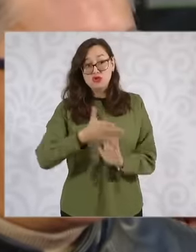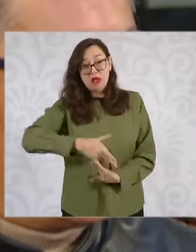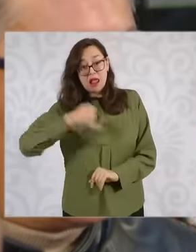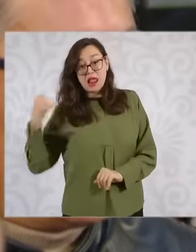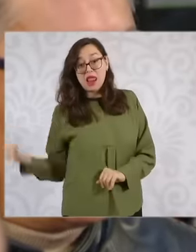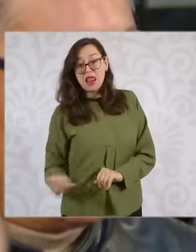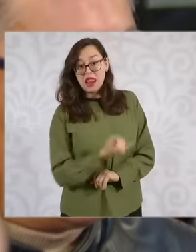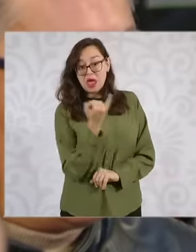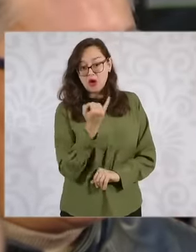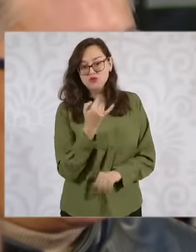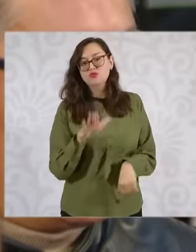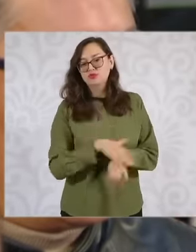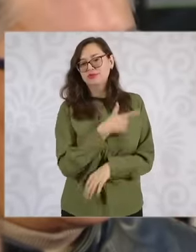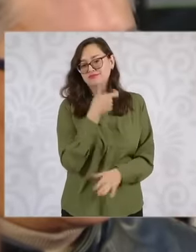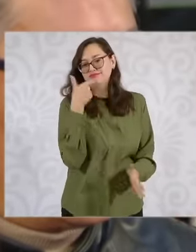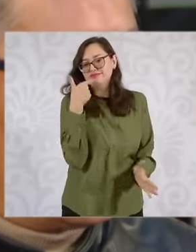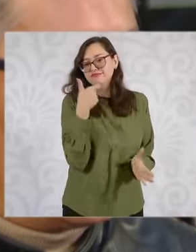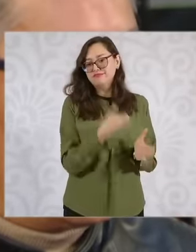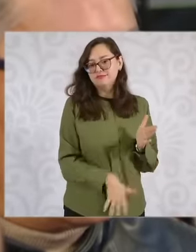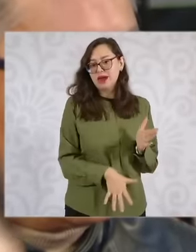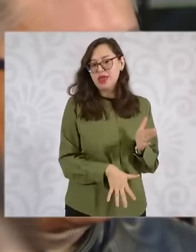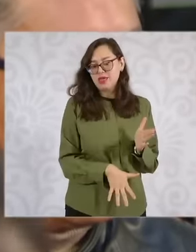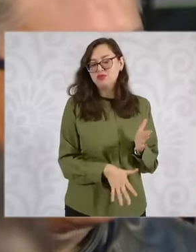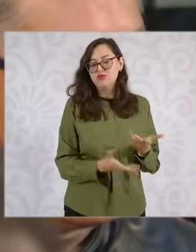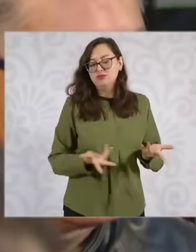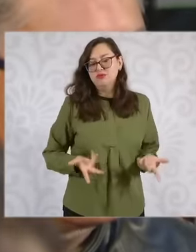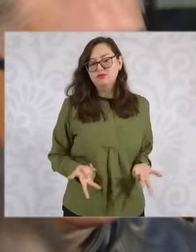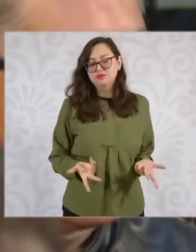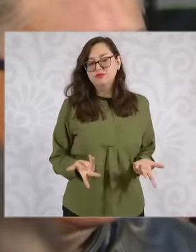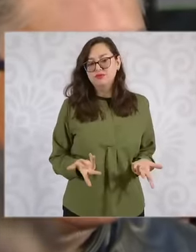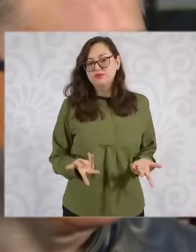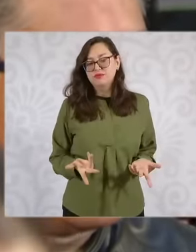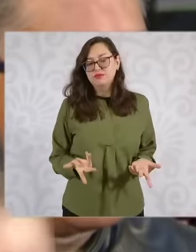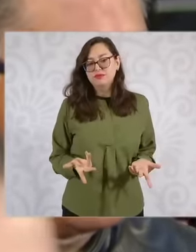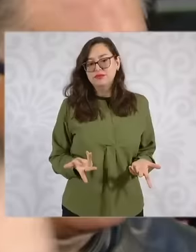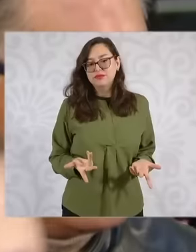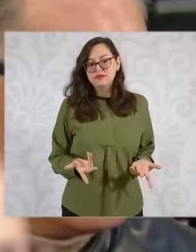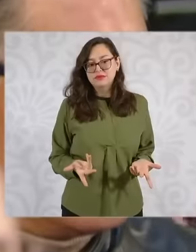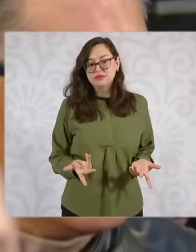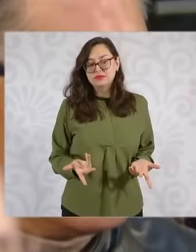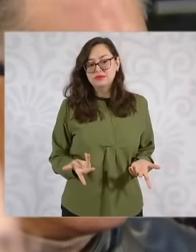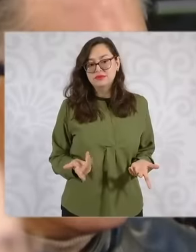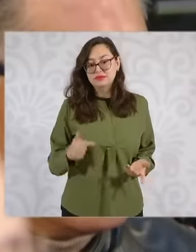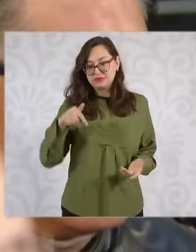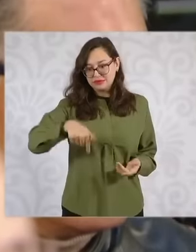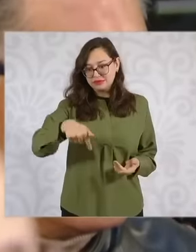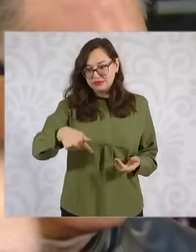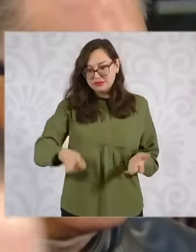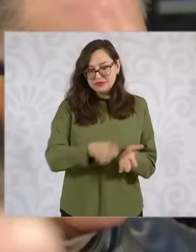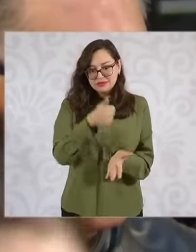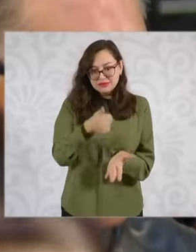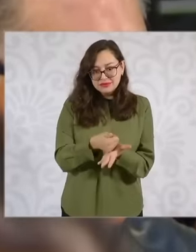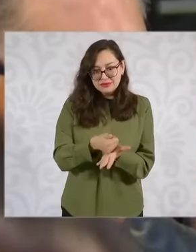The land was very low in the periphery because in the area closest to the Federal District